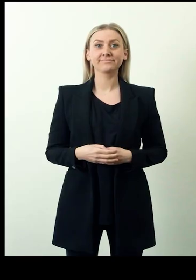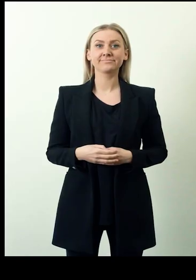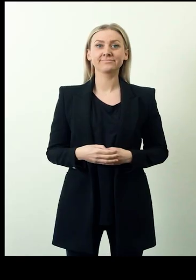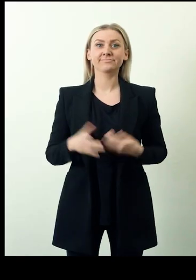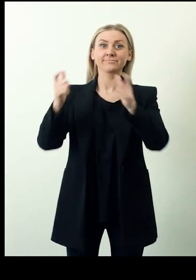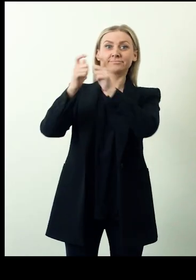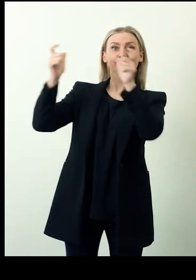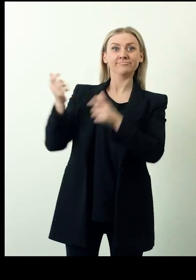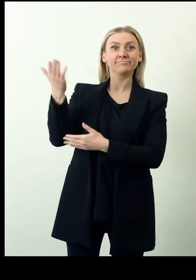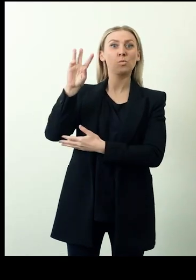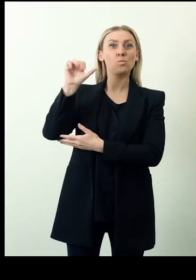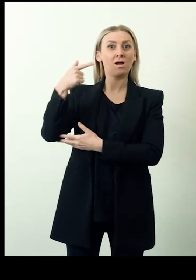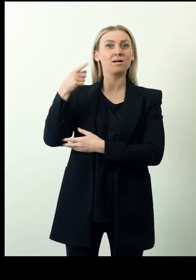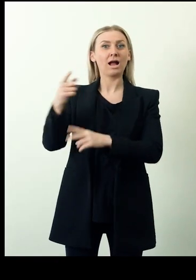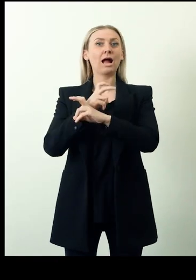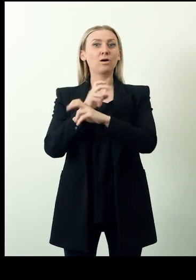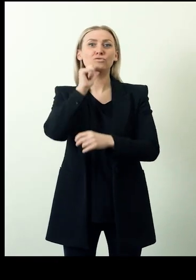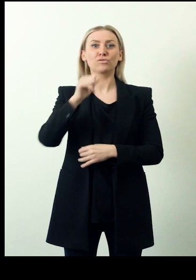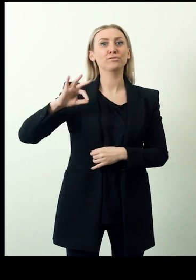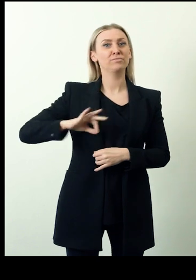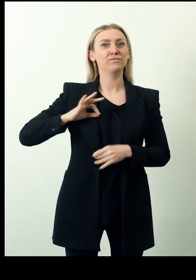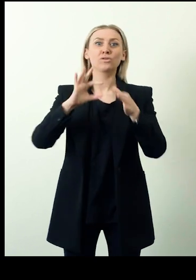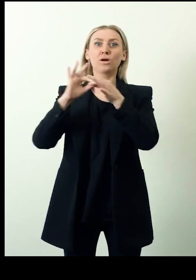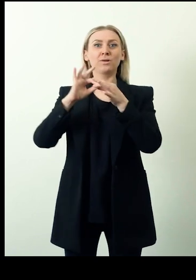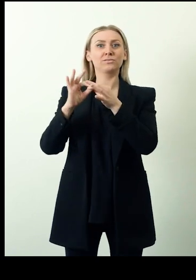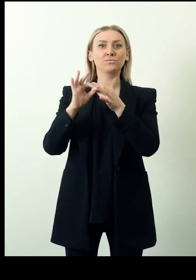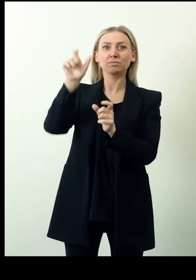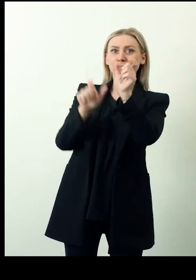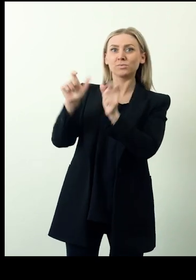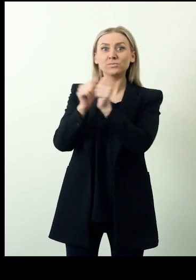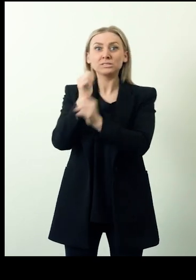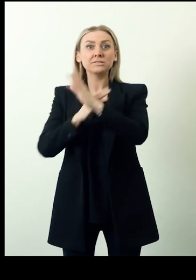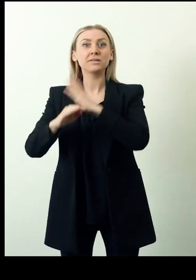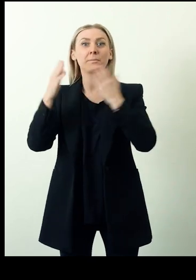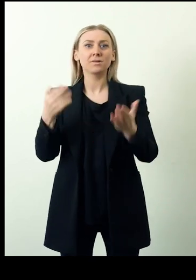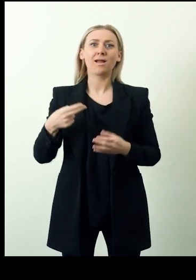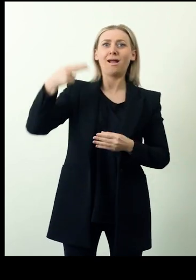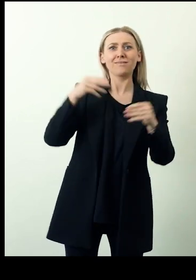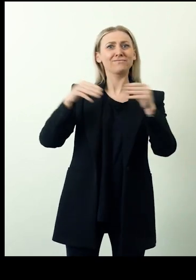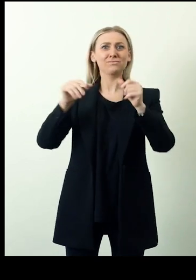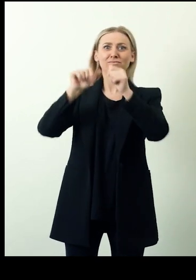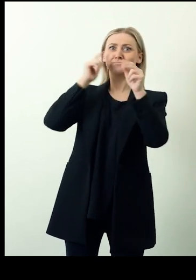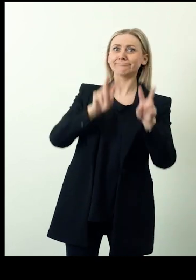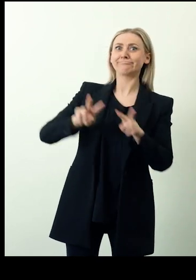WAG Assistenzgenossenschaft, an Austrian nonprofit cooperative founded by people with disabilities, has been